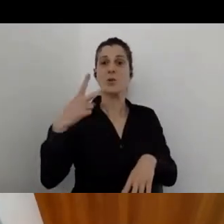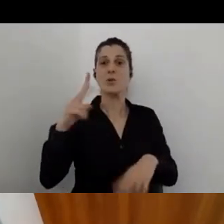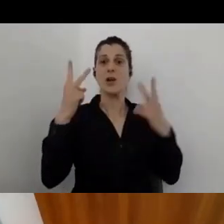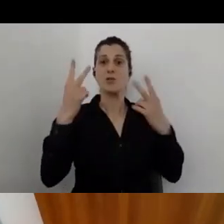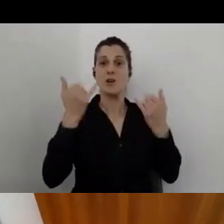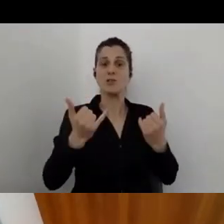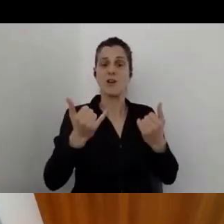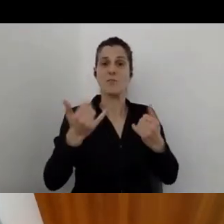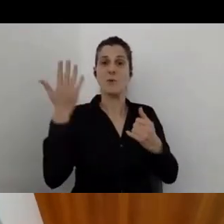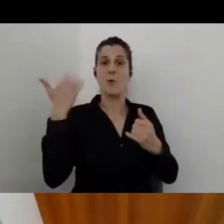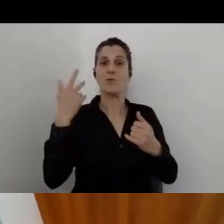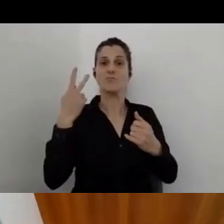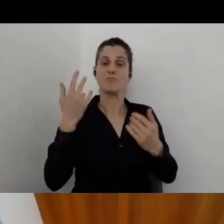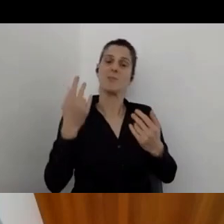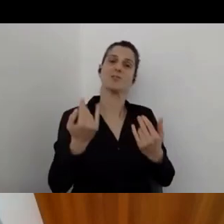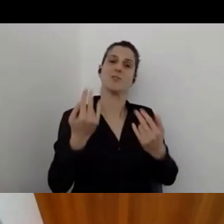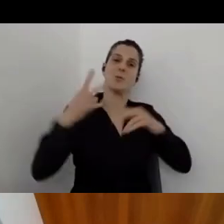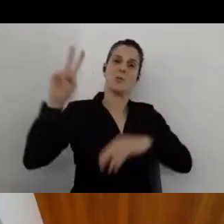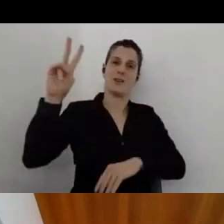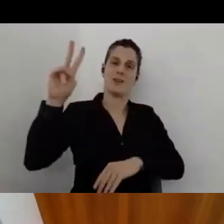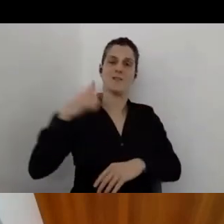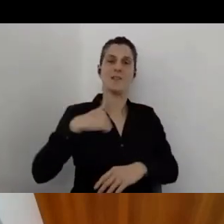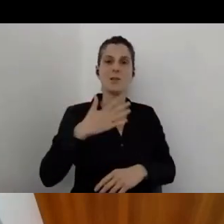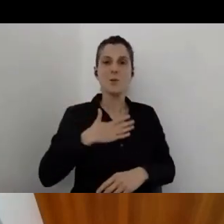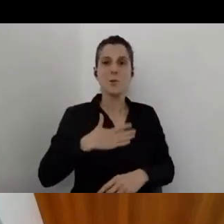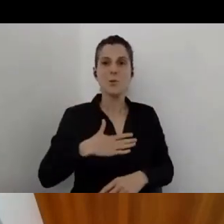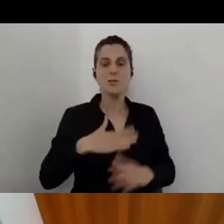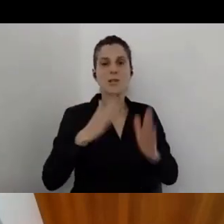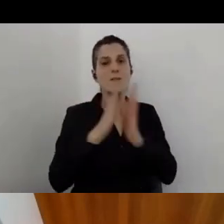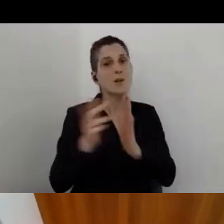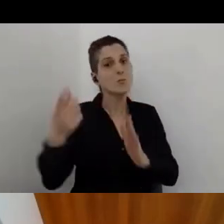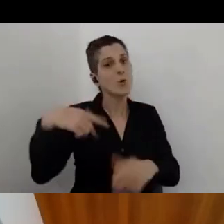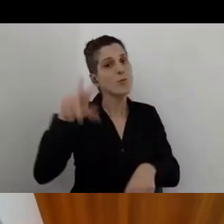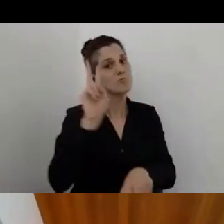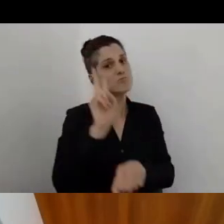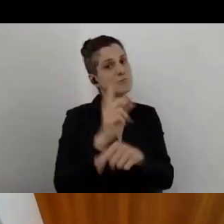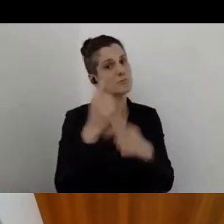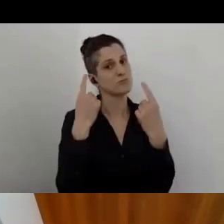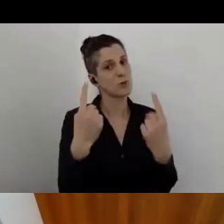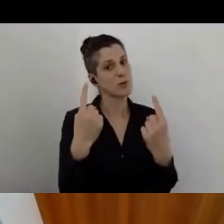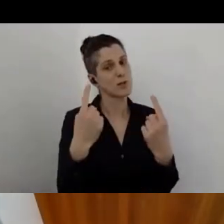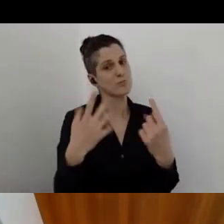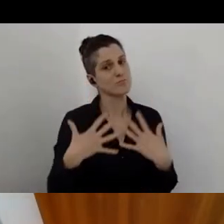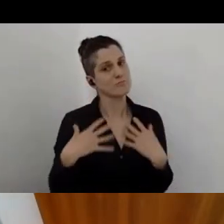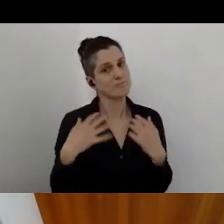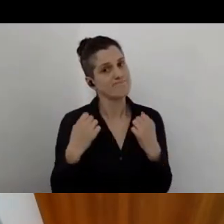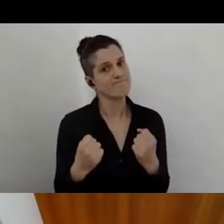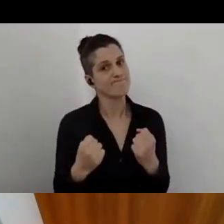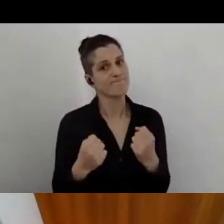I just want to ask all of you to keep safe and healthy and take care of everybody.